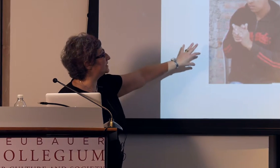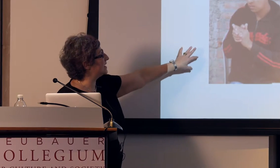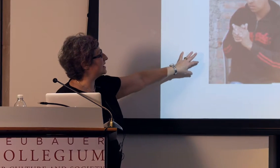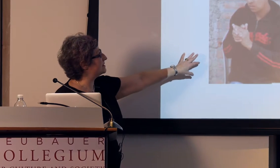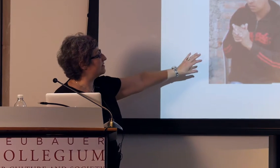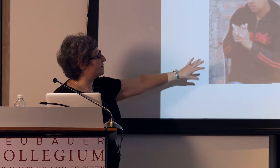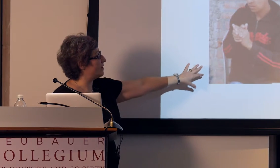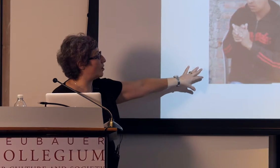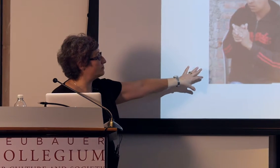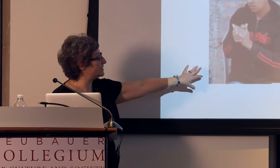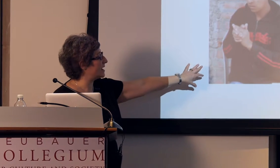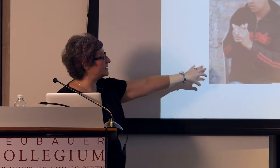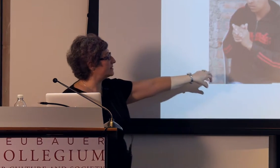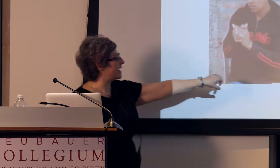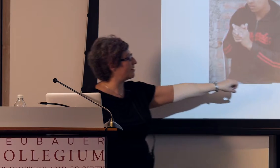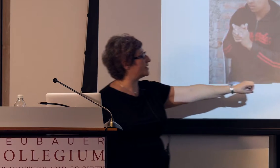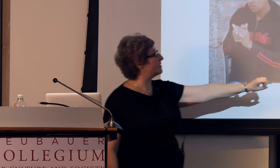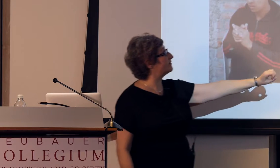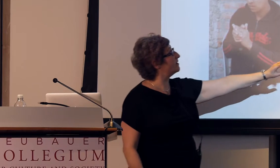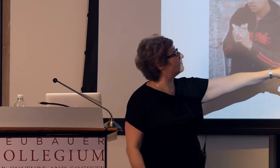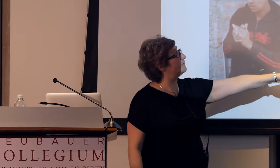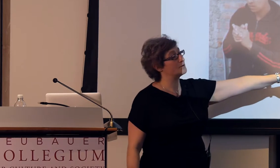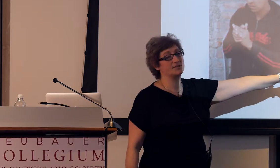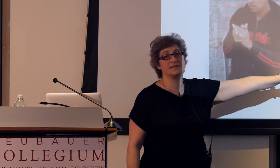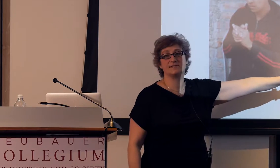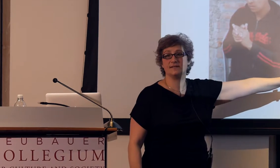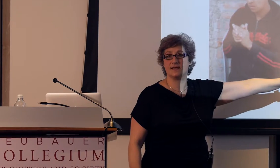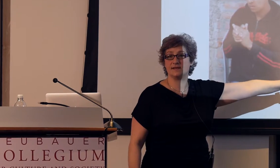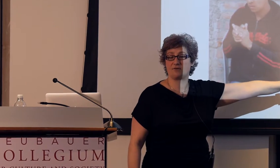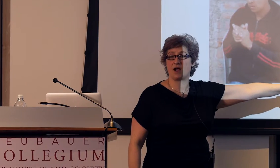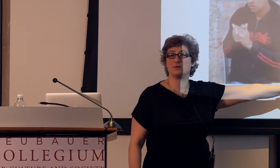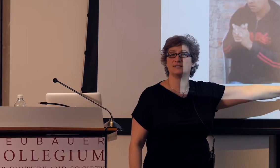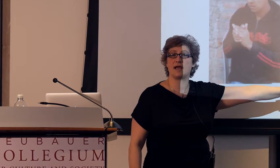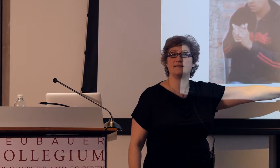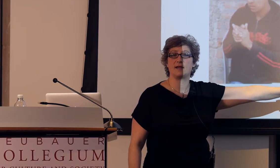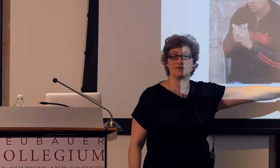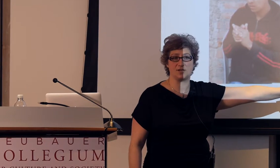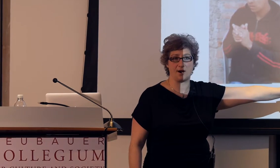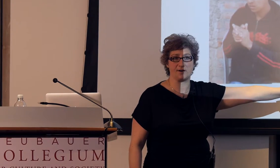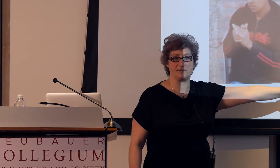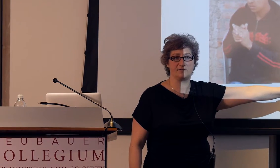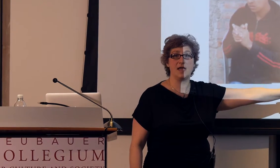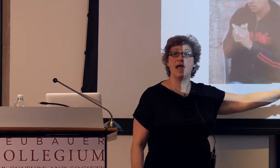in the homesign narrative versus the Nicaraguan Sign Language narrative,